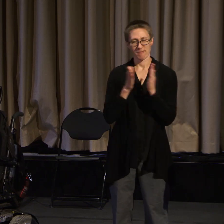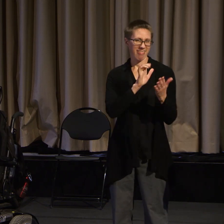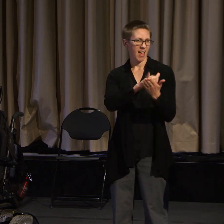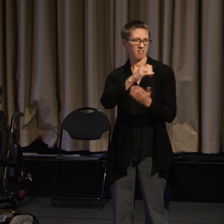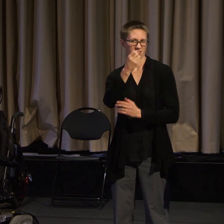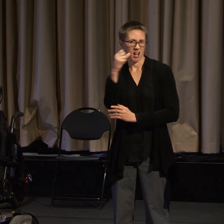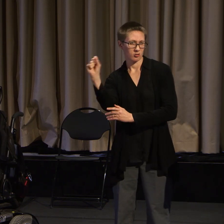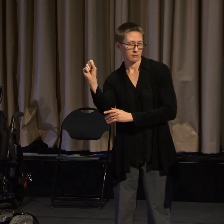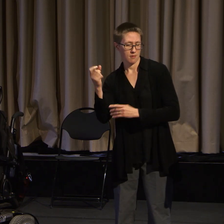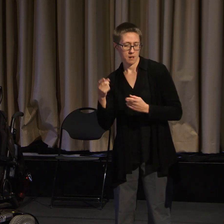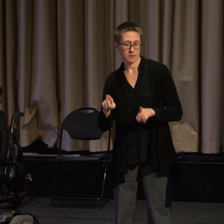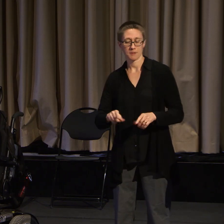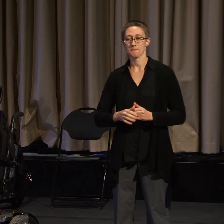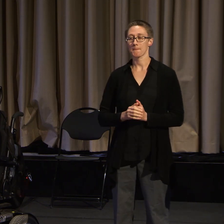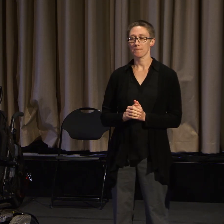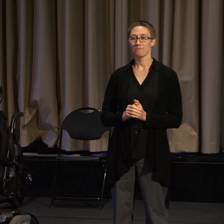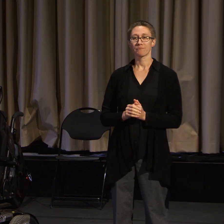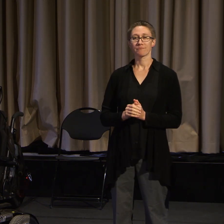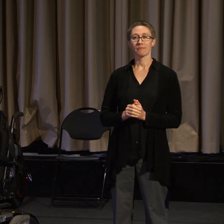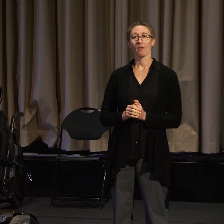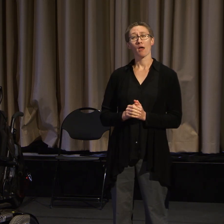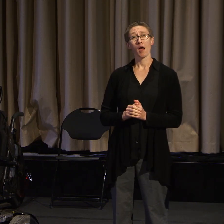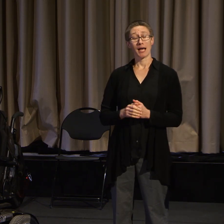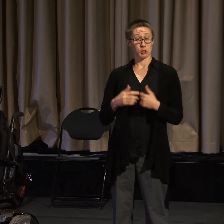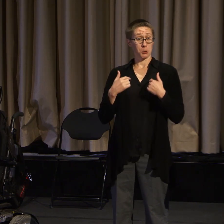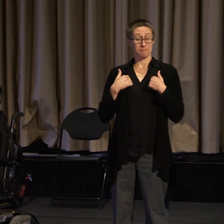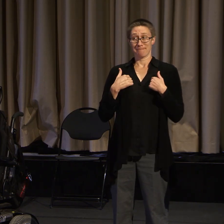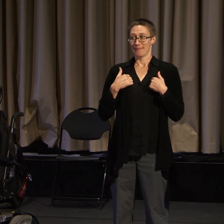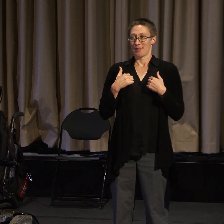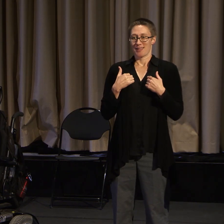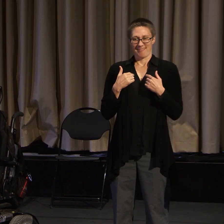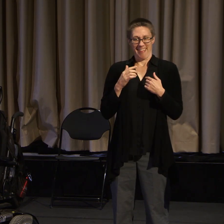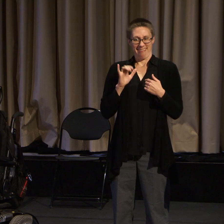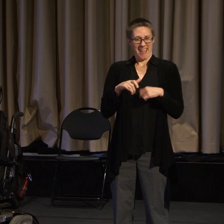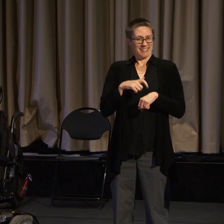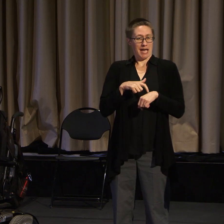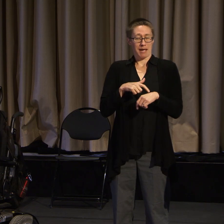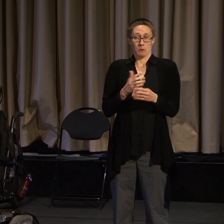And being a new member, a very new member, at that point,